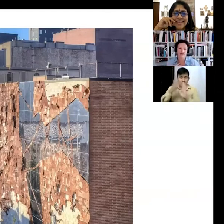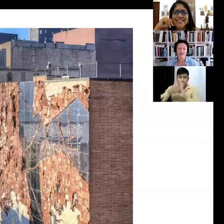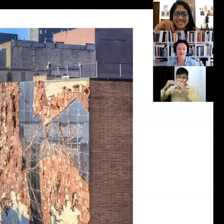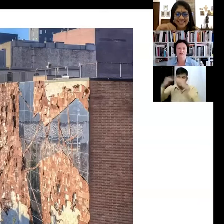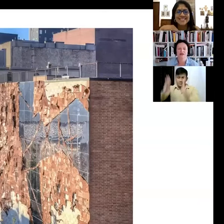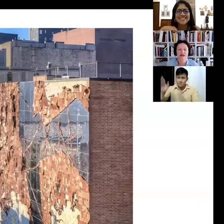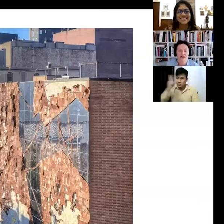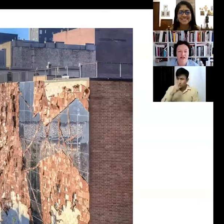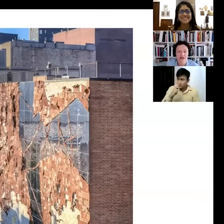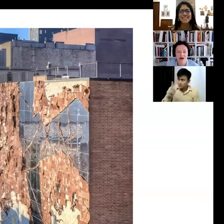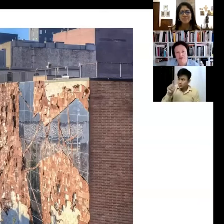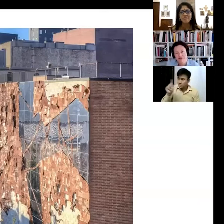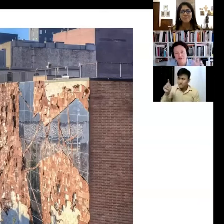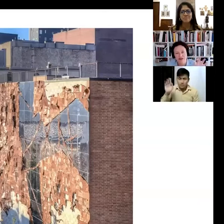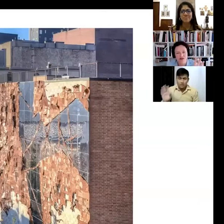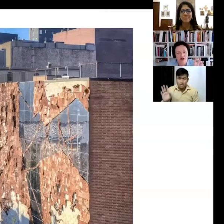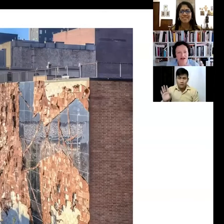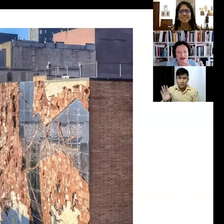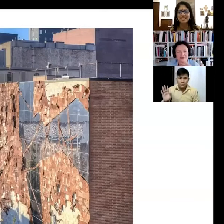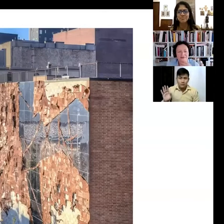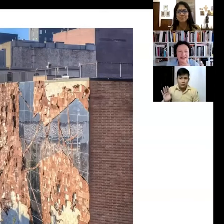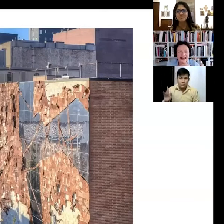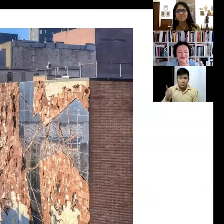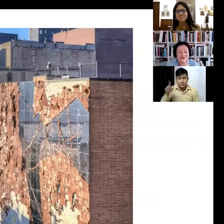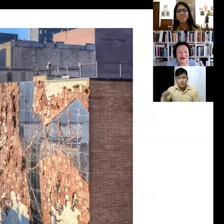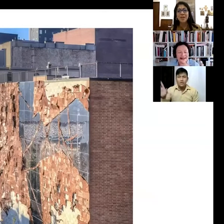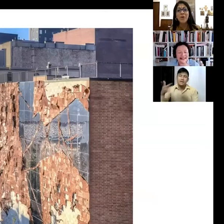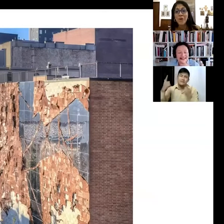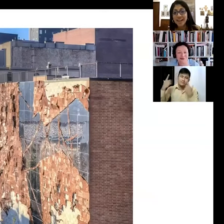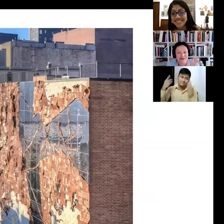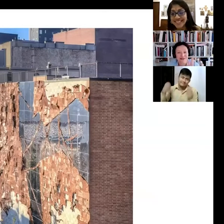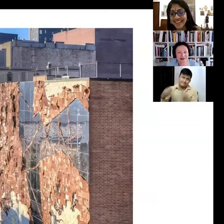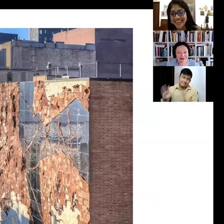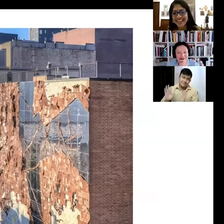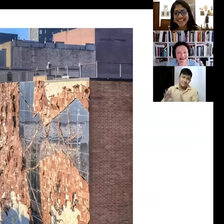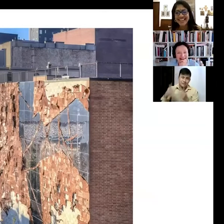is installed is not, first of all, it's gone now... and but it's weird for me to look at it...